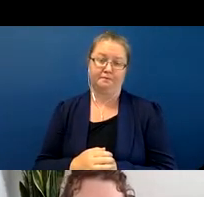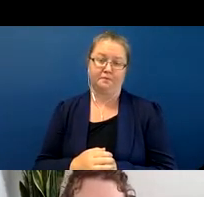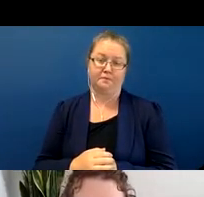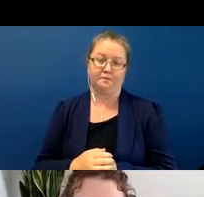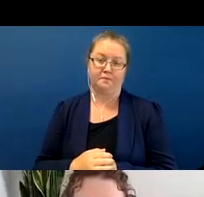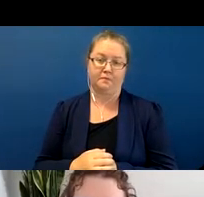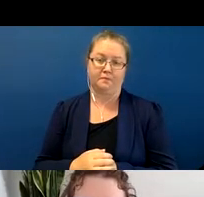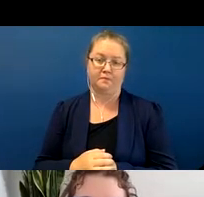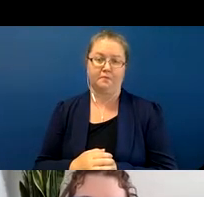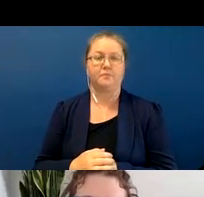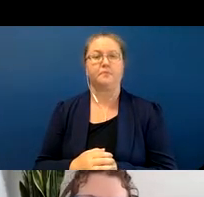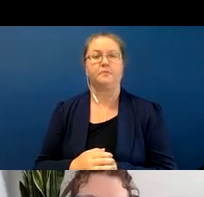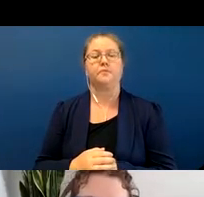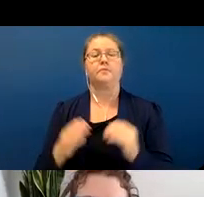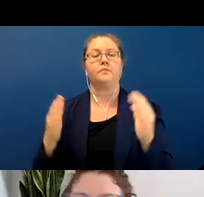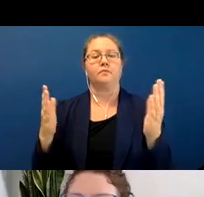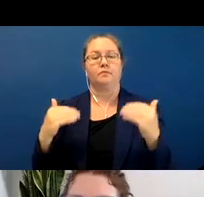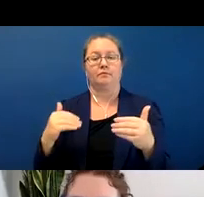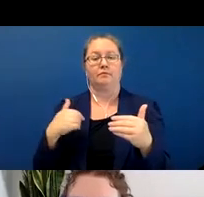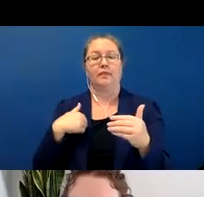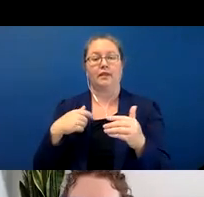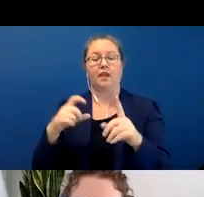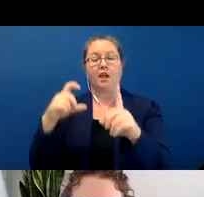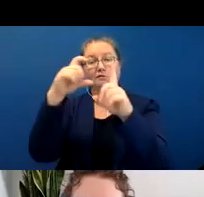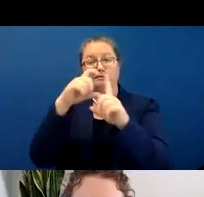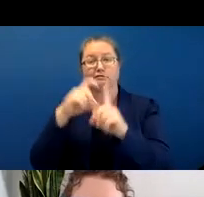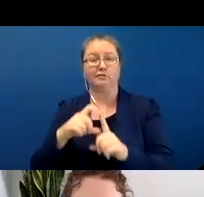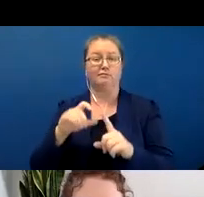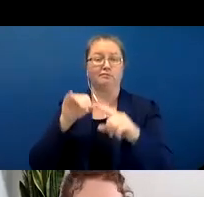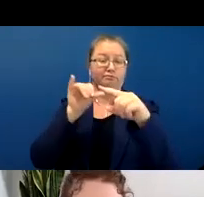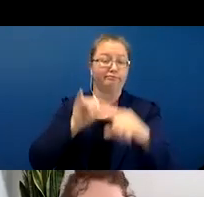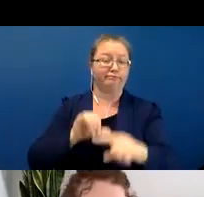Okay so we've thrown all this terminology at you. We've talked about the historical